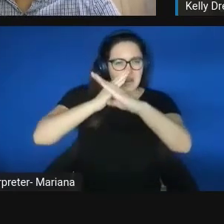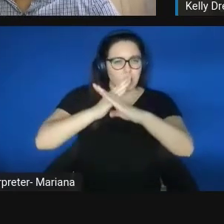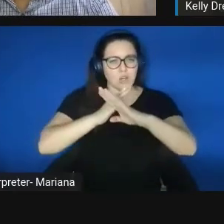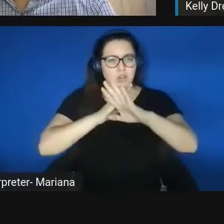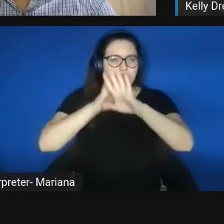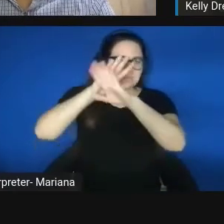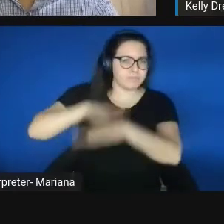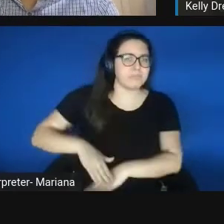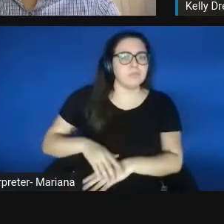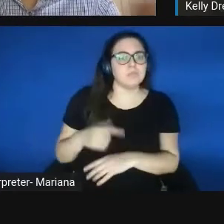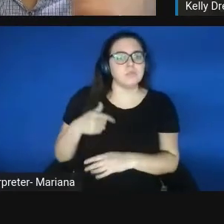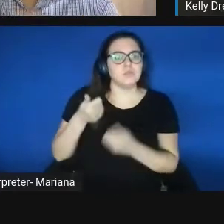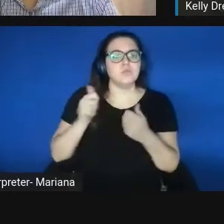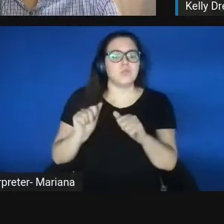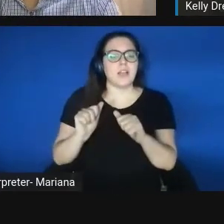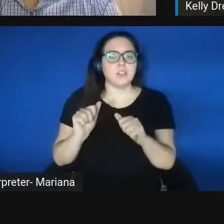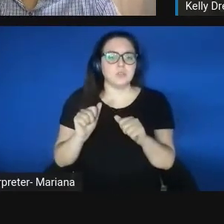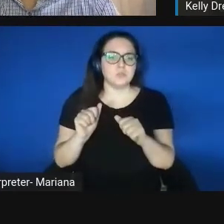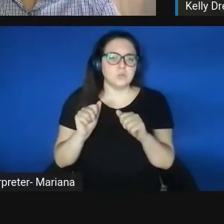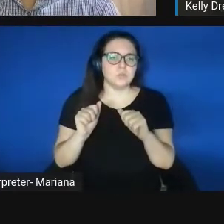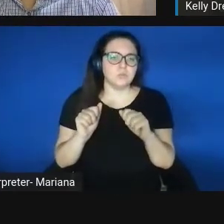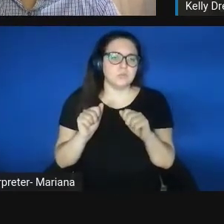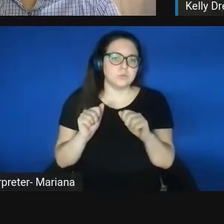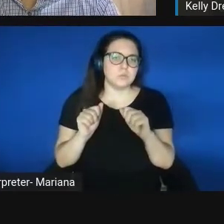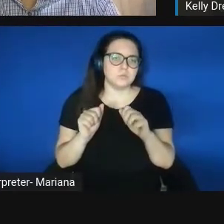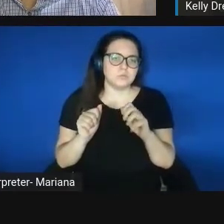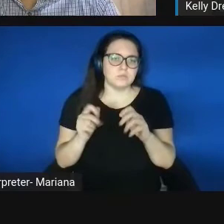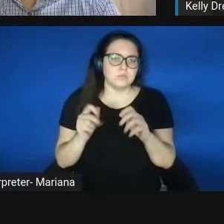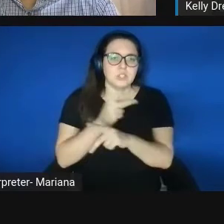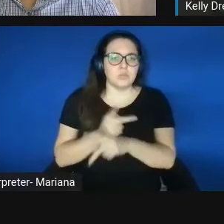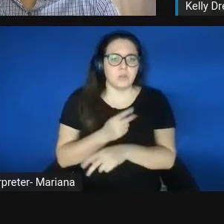So they - of course it took them at least 2 years